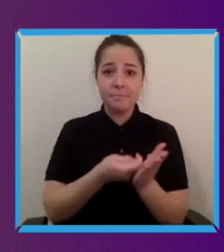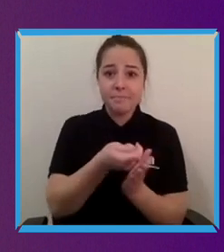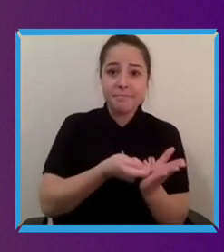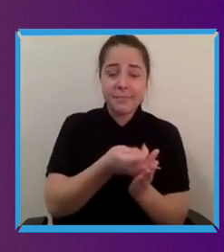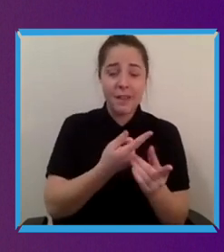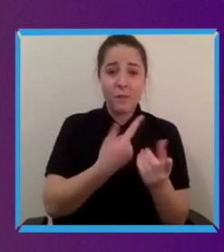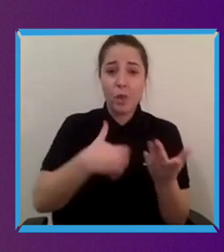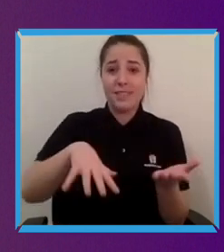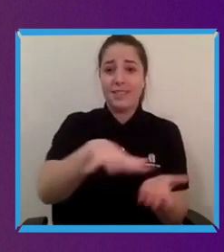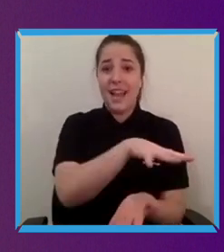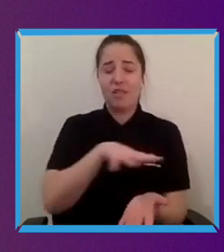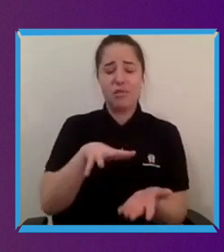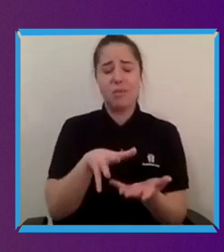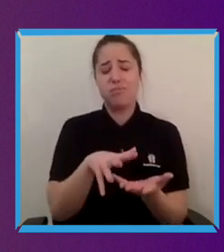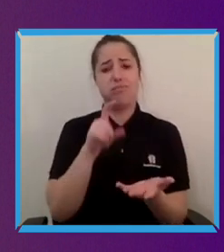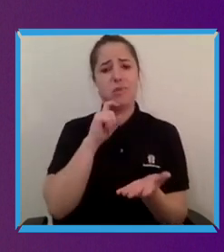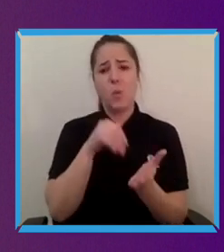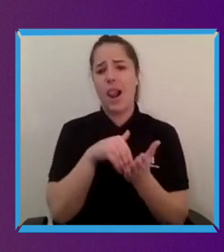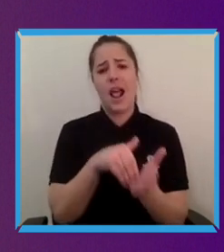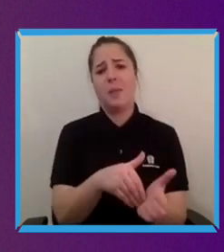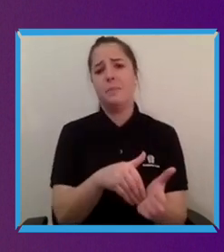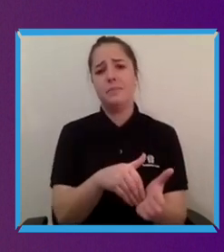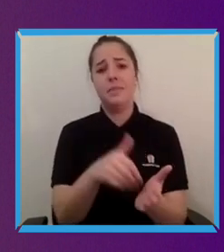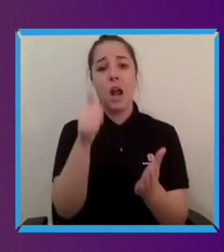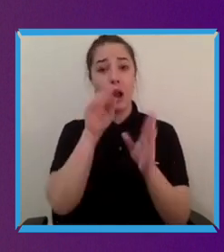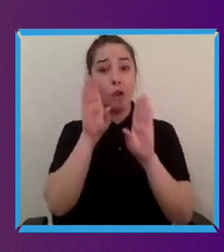it's the the remarkable opportunity but also the remarkable challenge